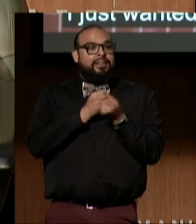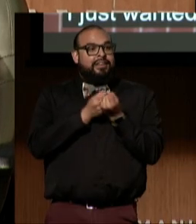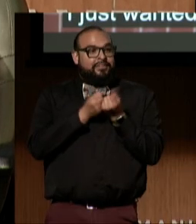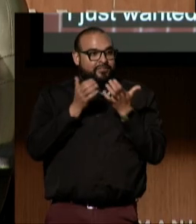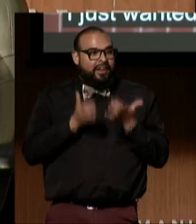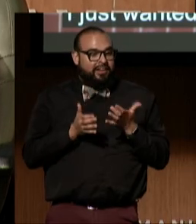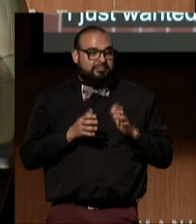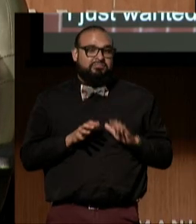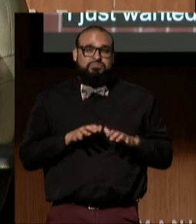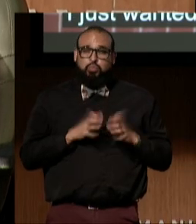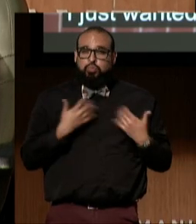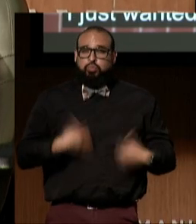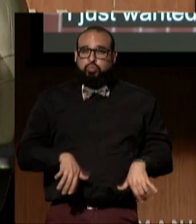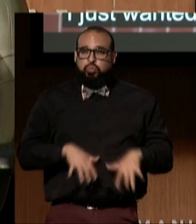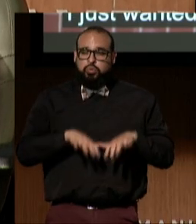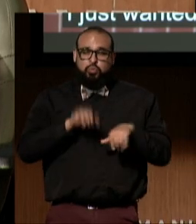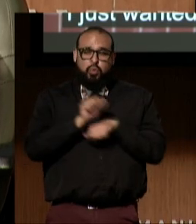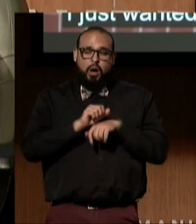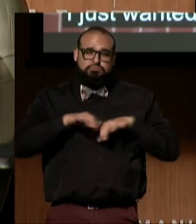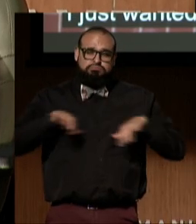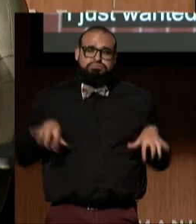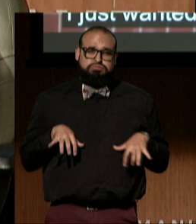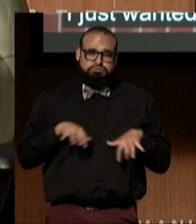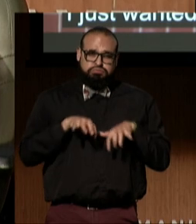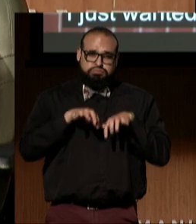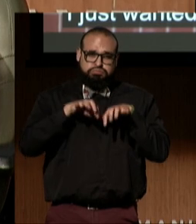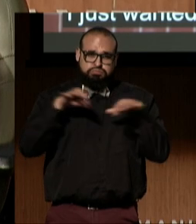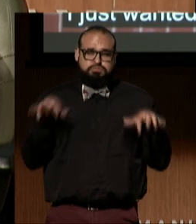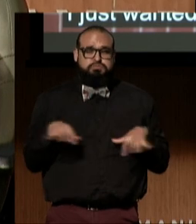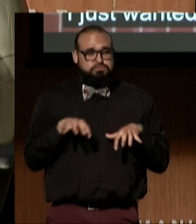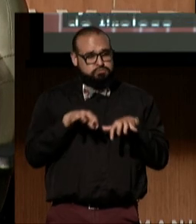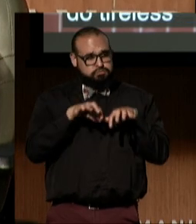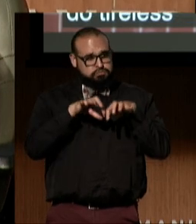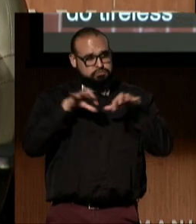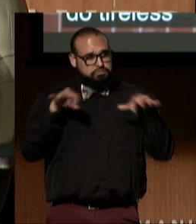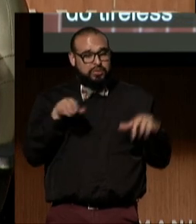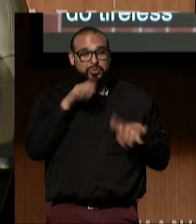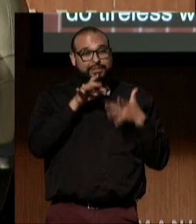do tireless work led by our longtime DREDF staff person,